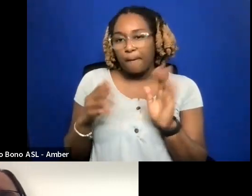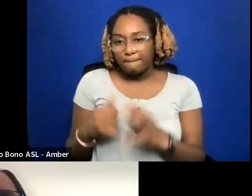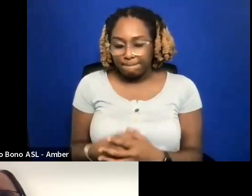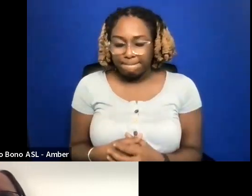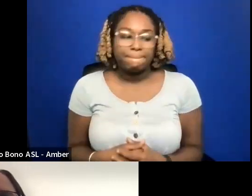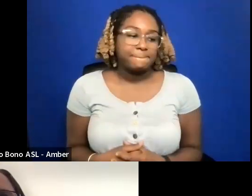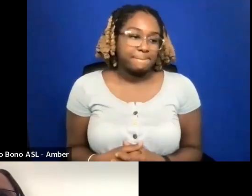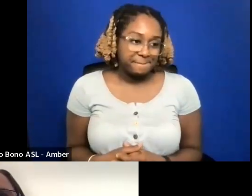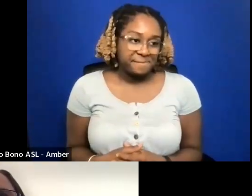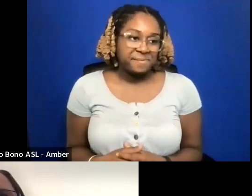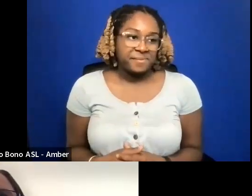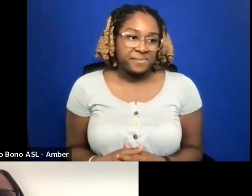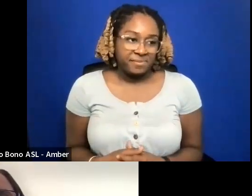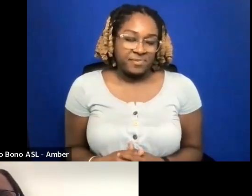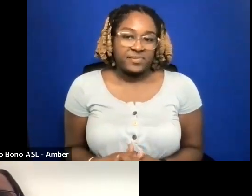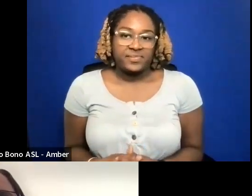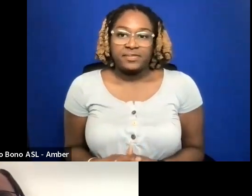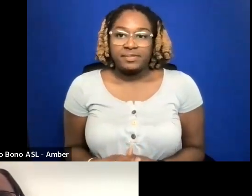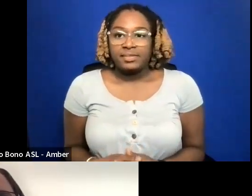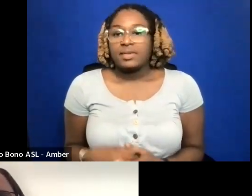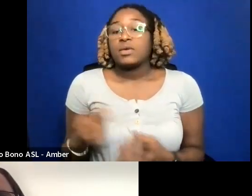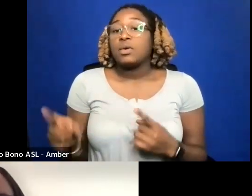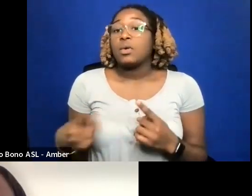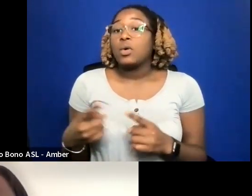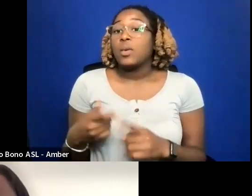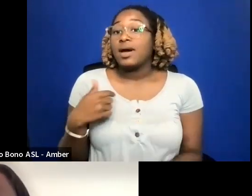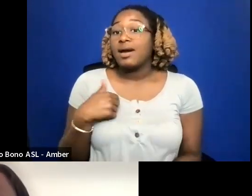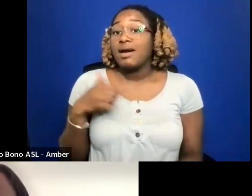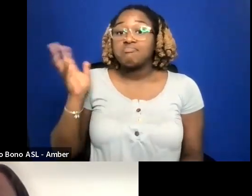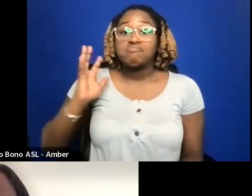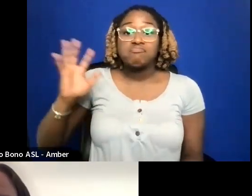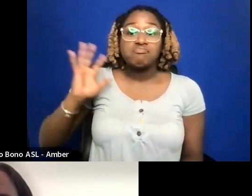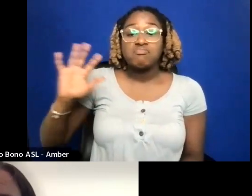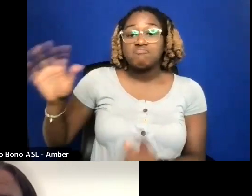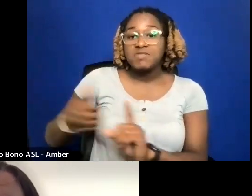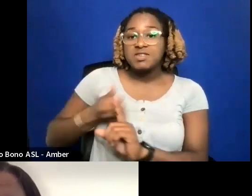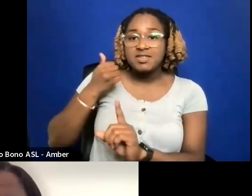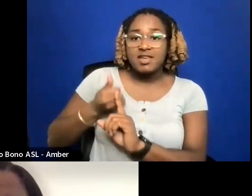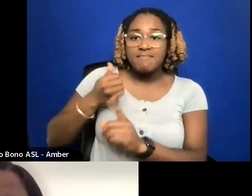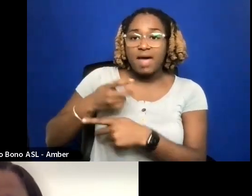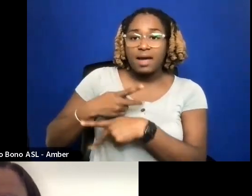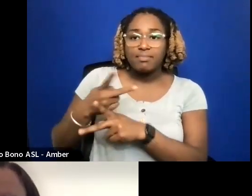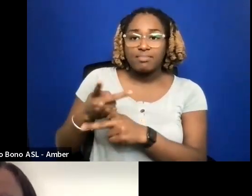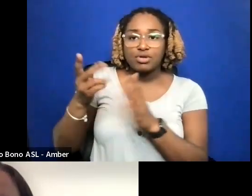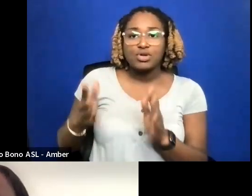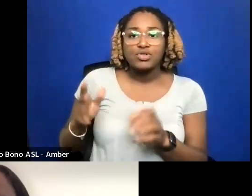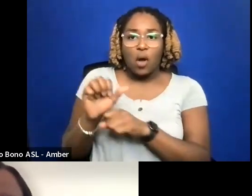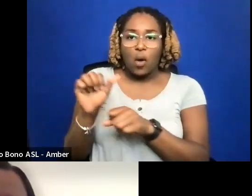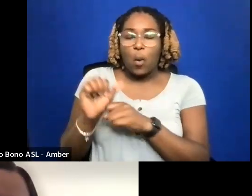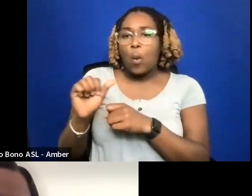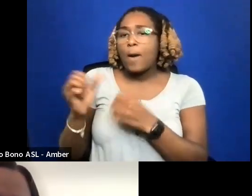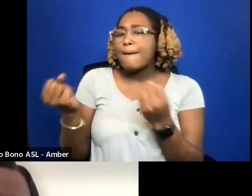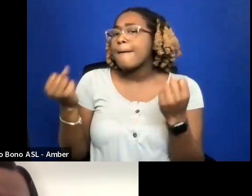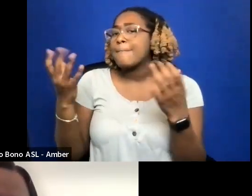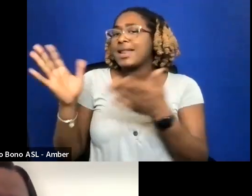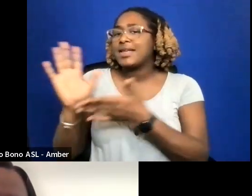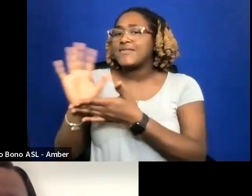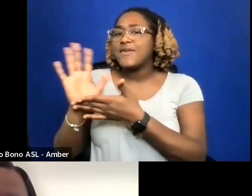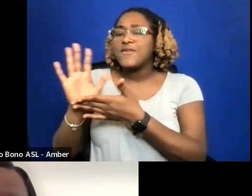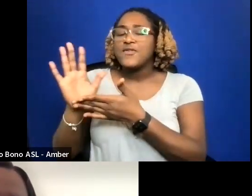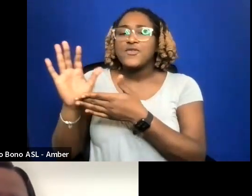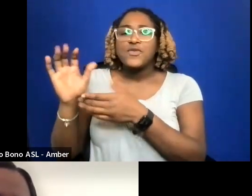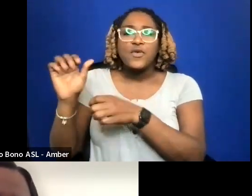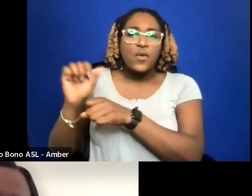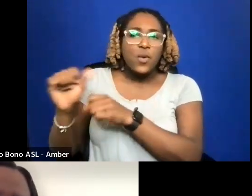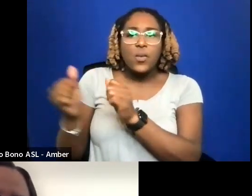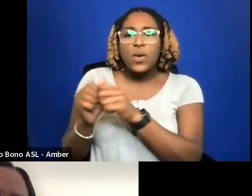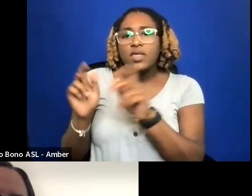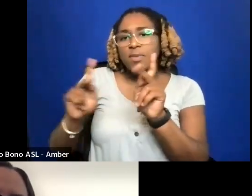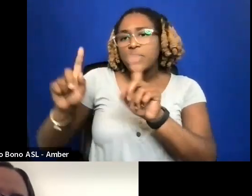WHEN I USED TO BE AN IMPACT PRODUCER, I WORKED WITH A LOT OF FILMS THAT DEALT WITH PEOPLE WITH